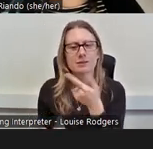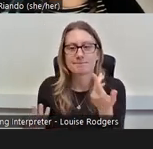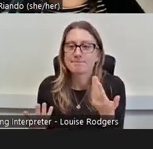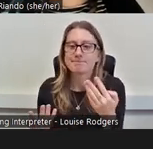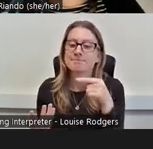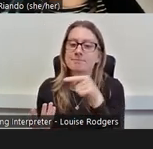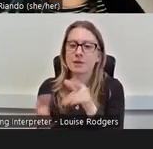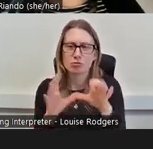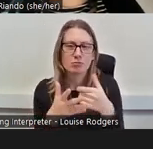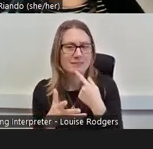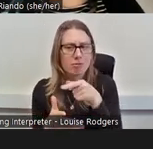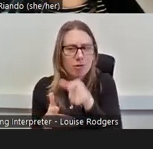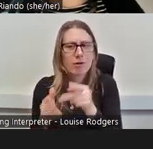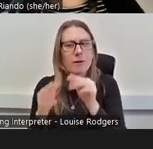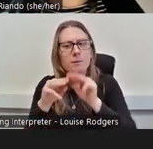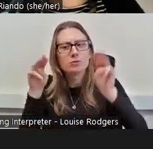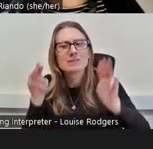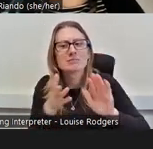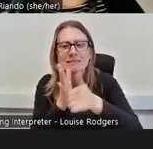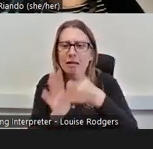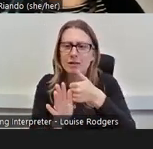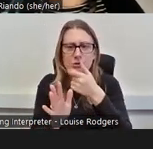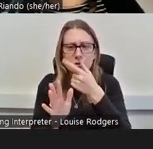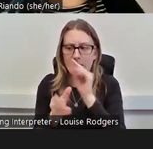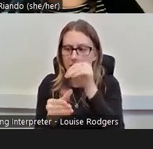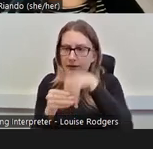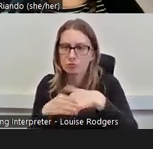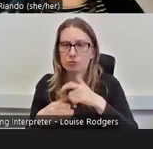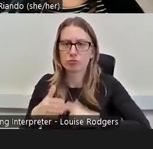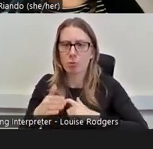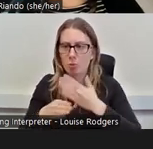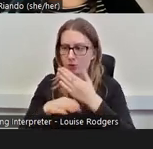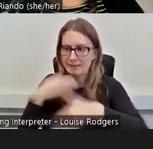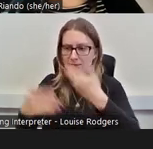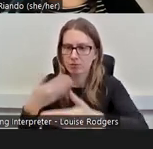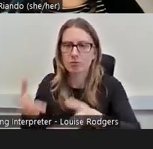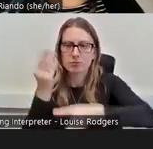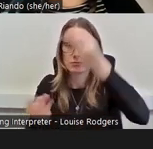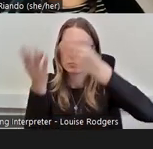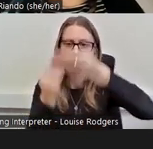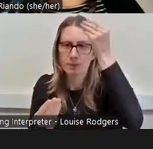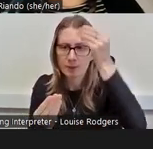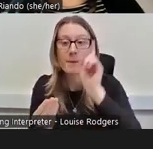the museum skills are what you you learn in the in the role but actually, you know, so it doesn't